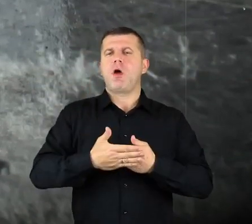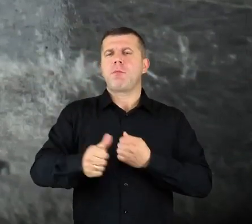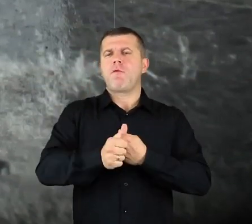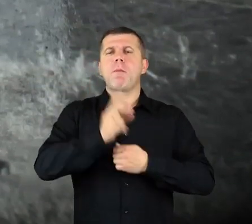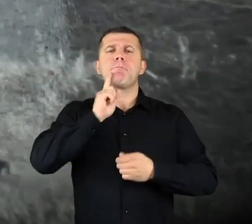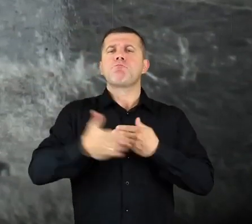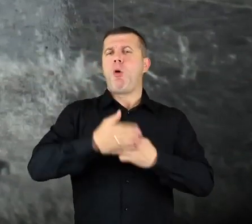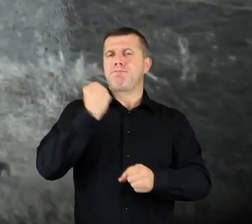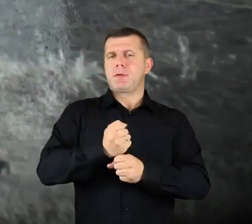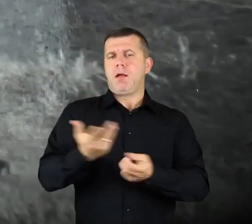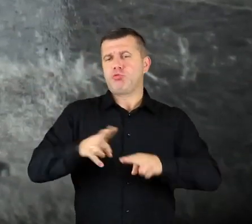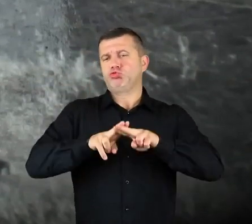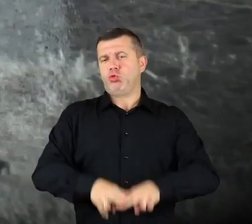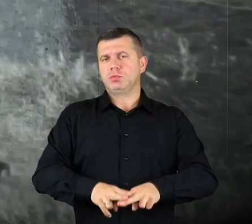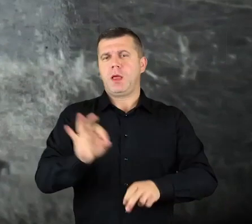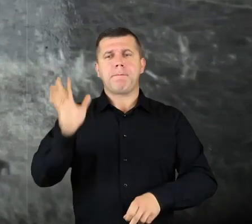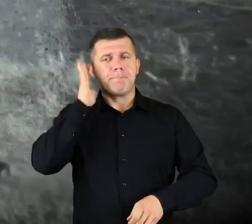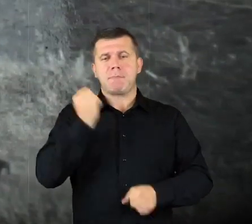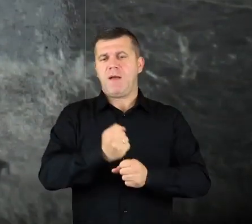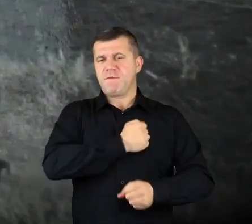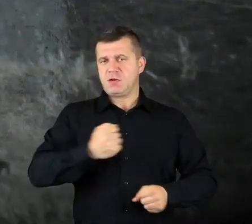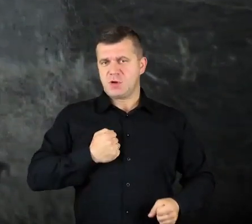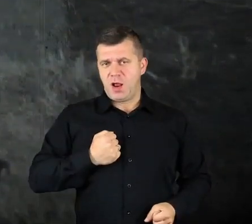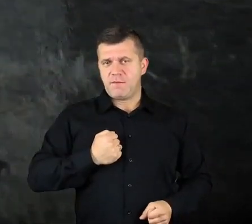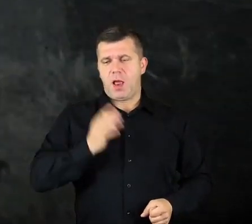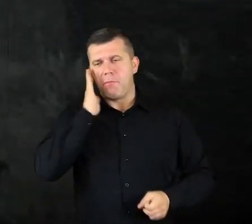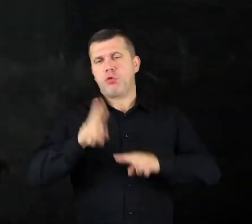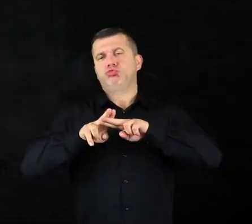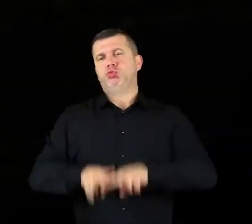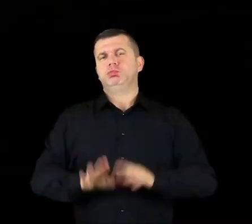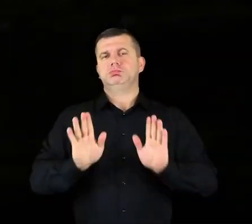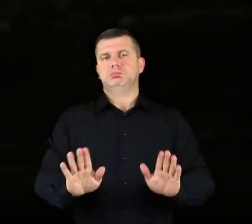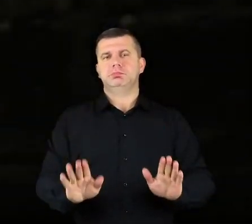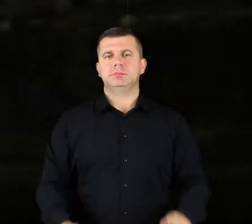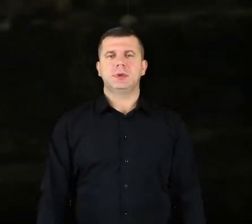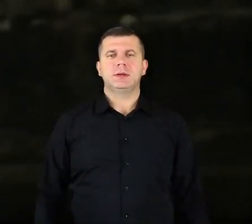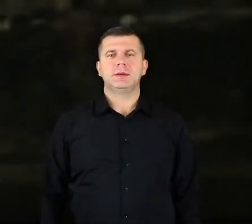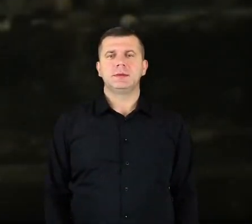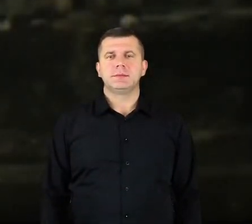Well, and we just stayed. My husband works in Warsaw now, and we’ve stayed.